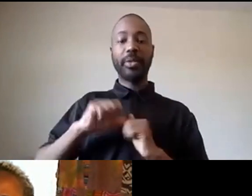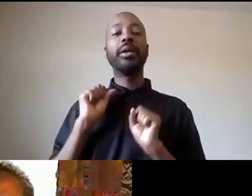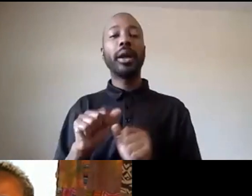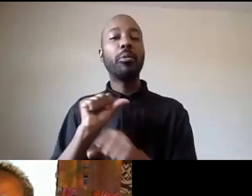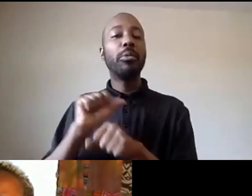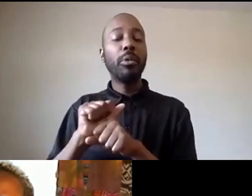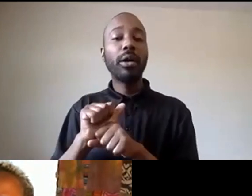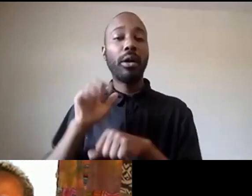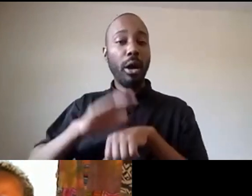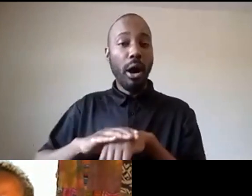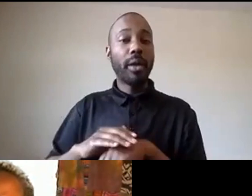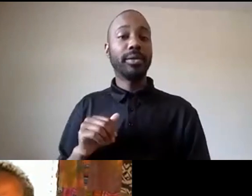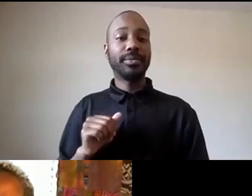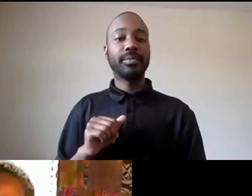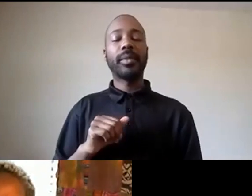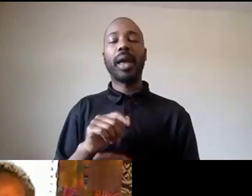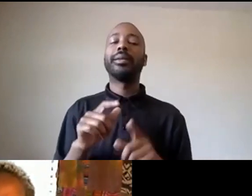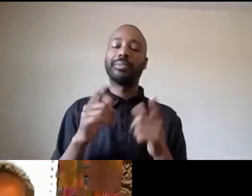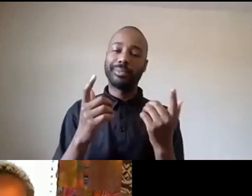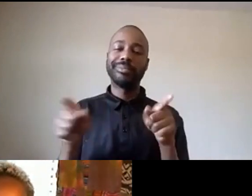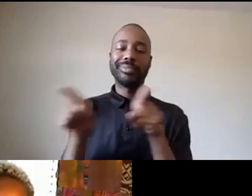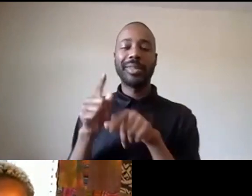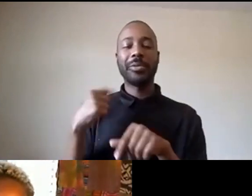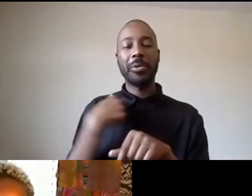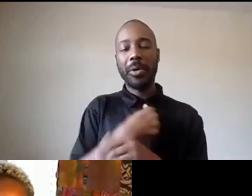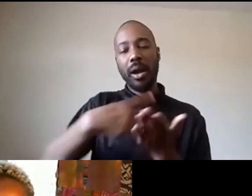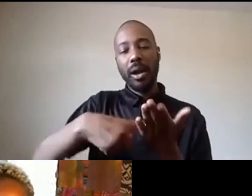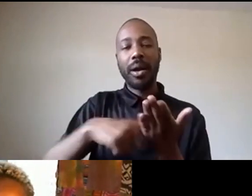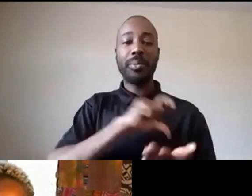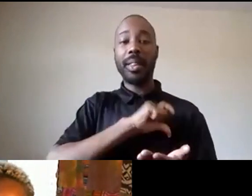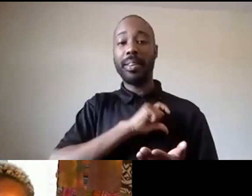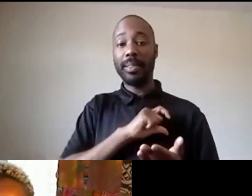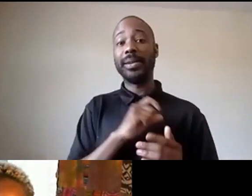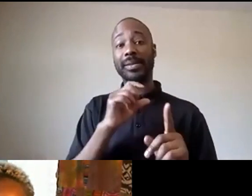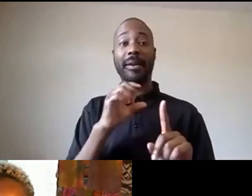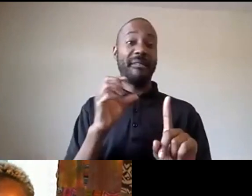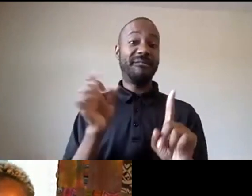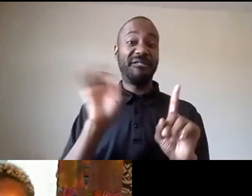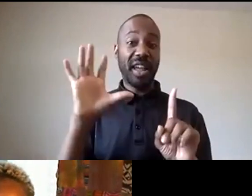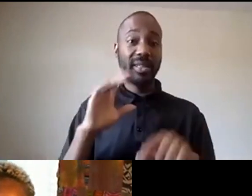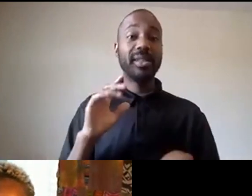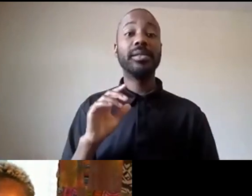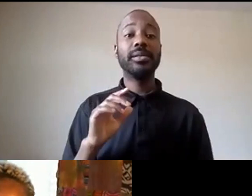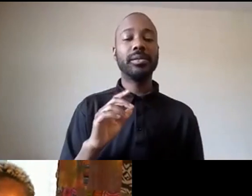and then as we talk about police violence when we say there are places for abolition and i believe it starts with schools